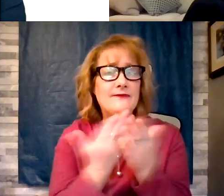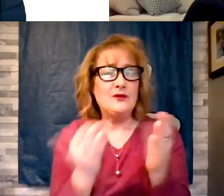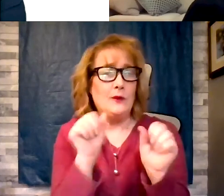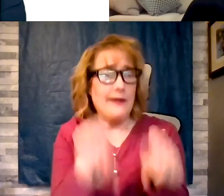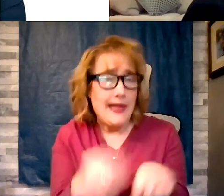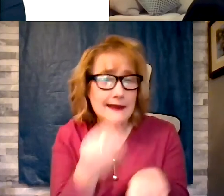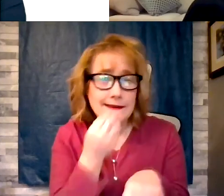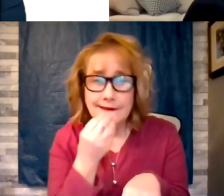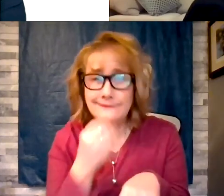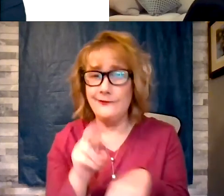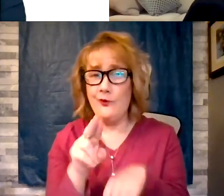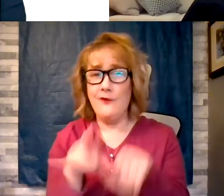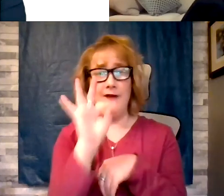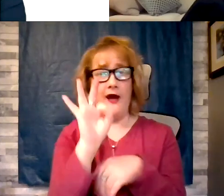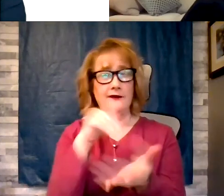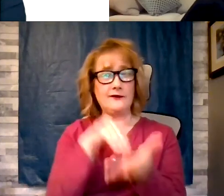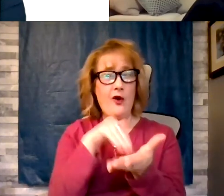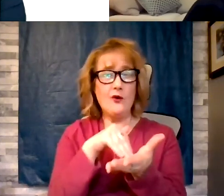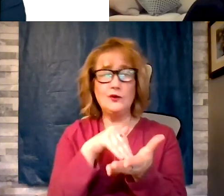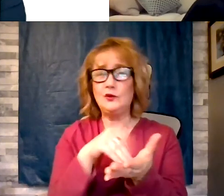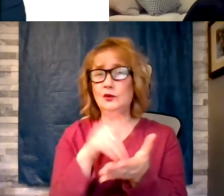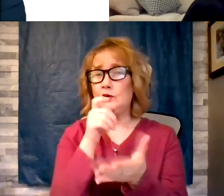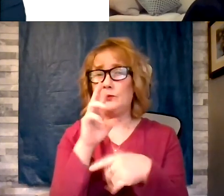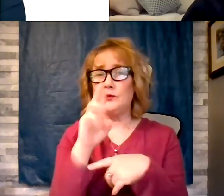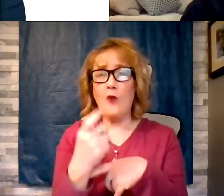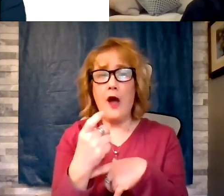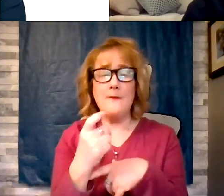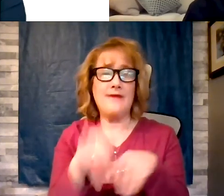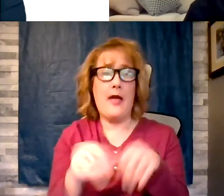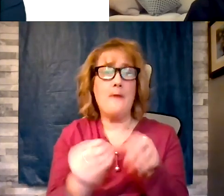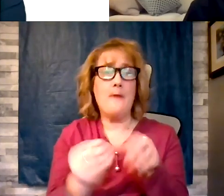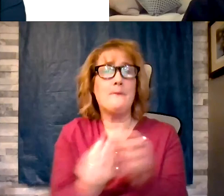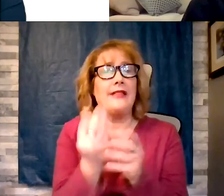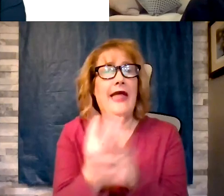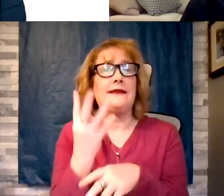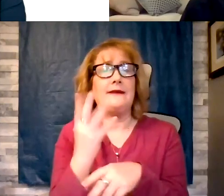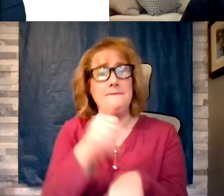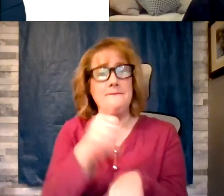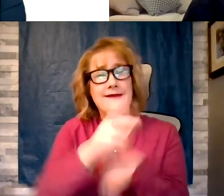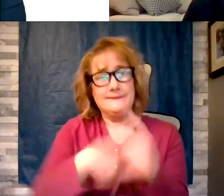you can eat or find a physician who prescribes based plant diet? Where can they go to find someone like you?